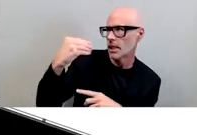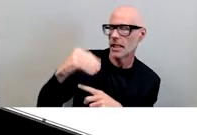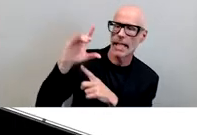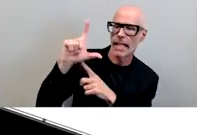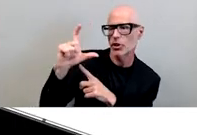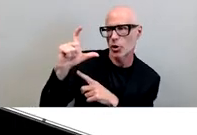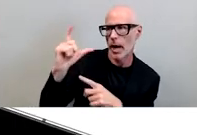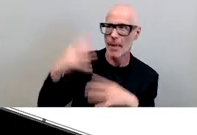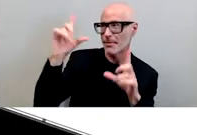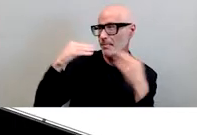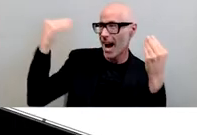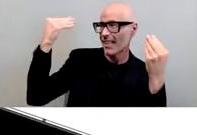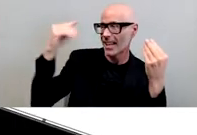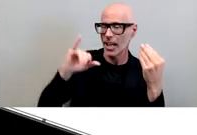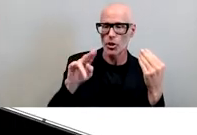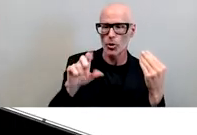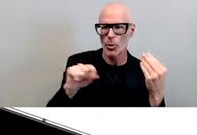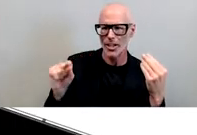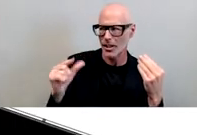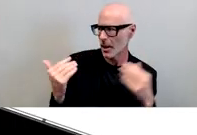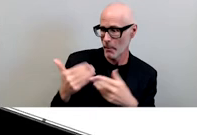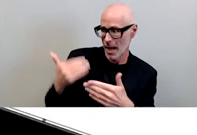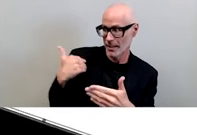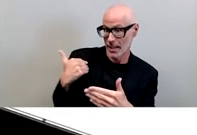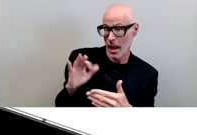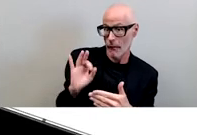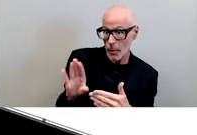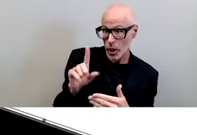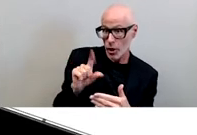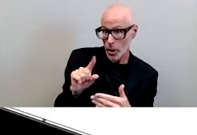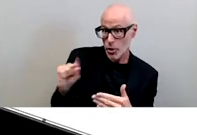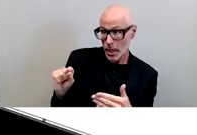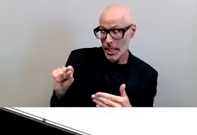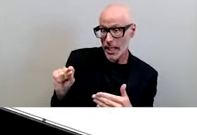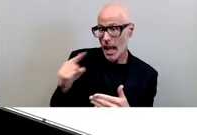in june 2020 but it was just in february 2020 when the black employee resource group came and